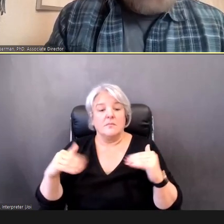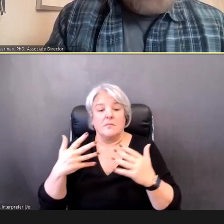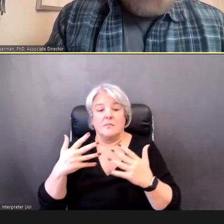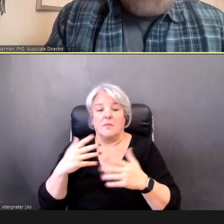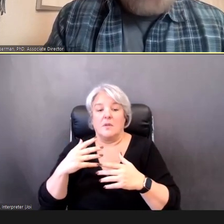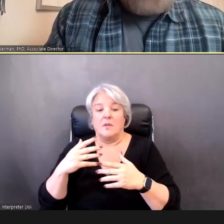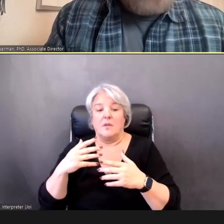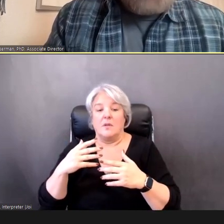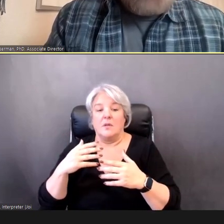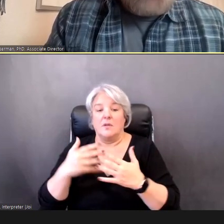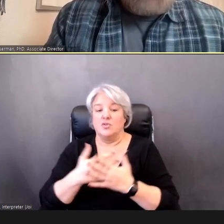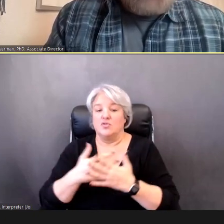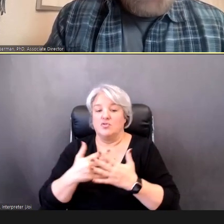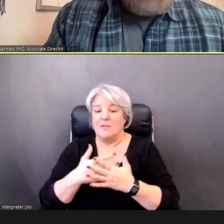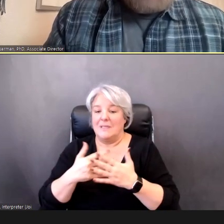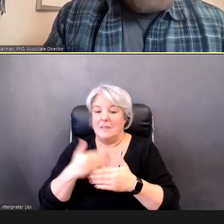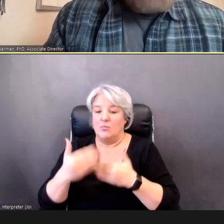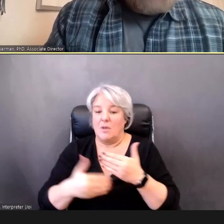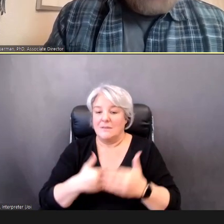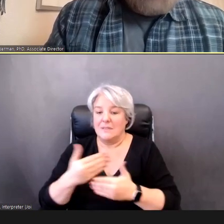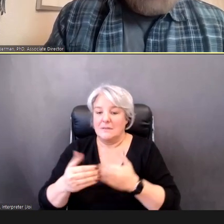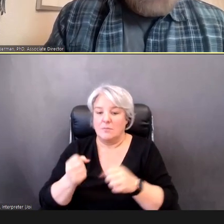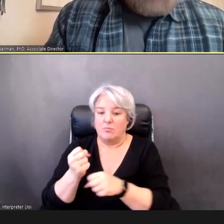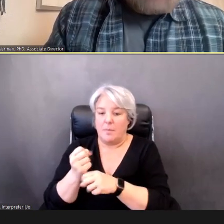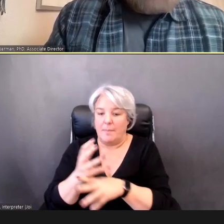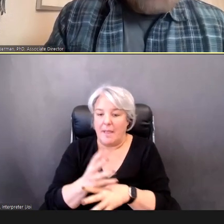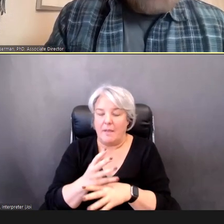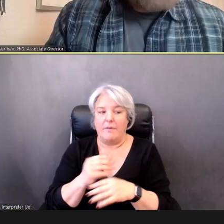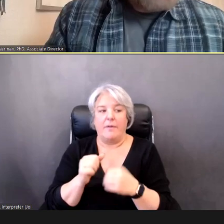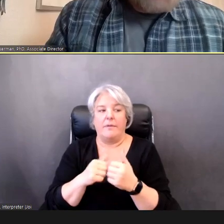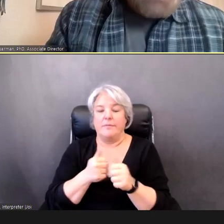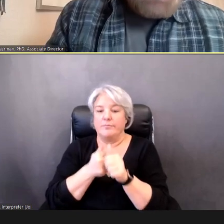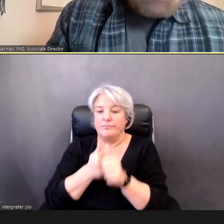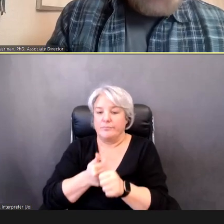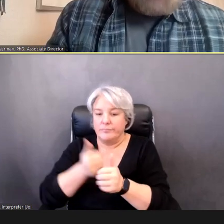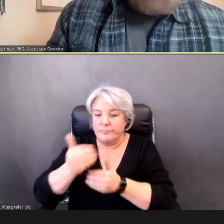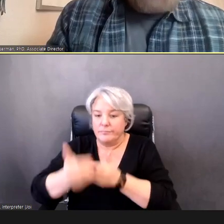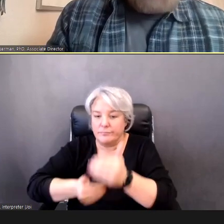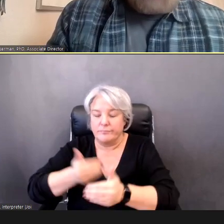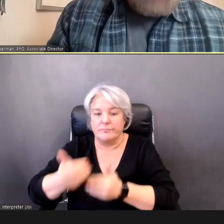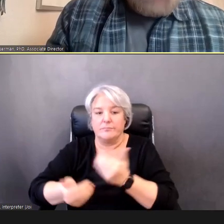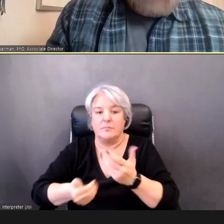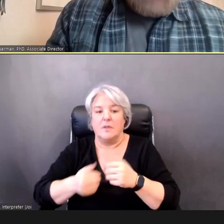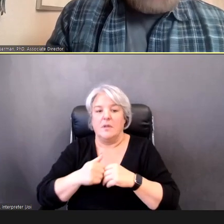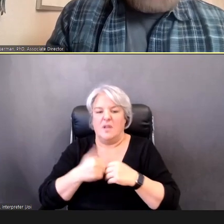screening; the protocol guides and forms, which we're going to go over;